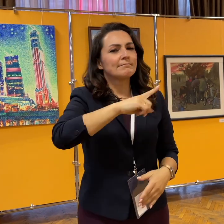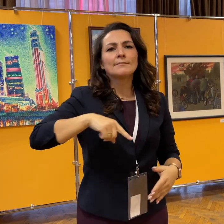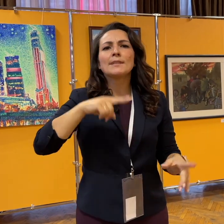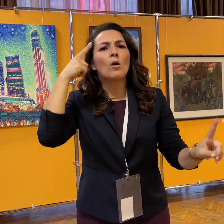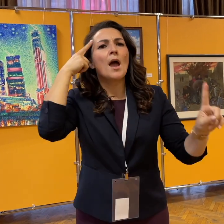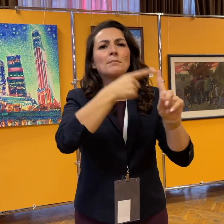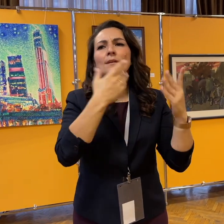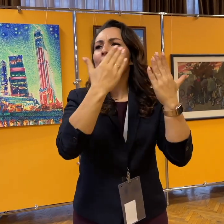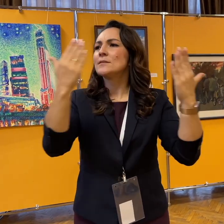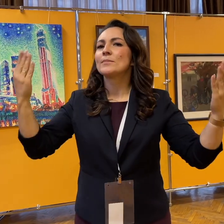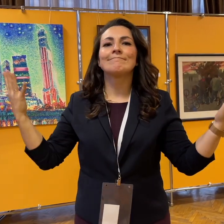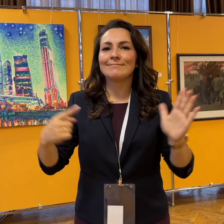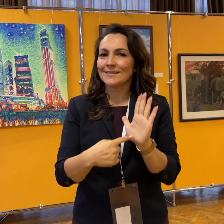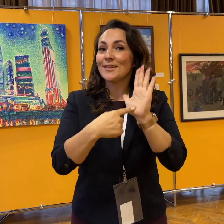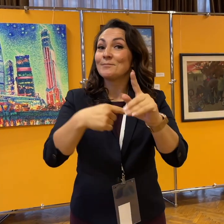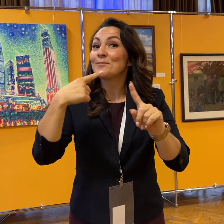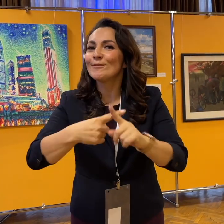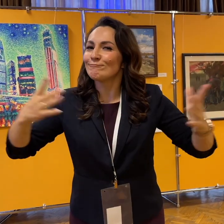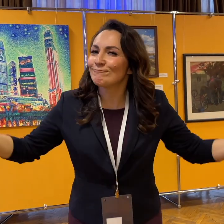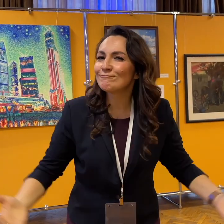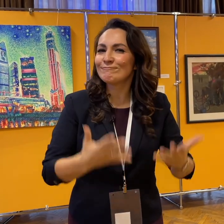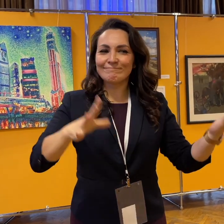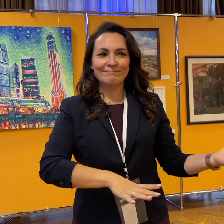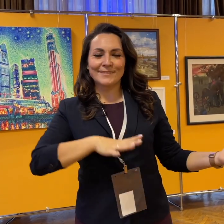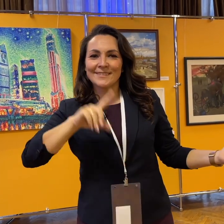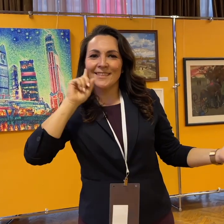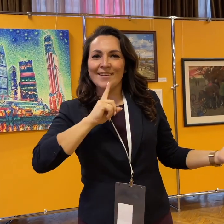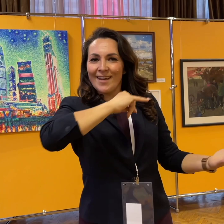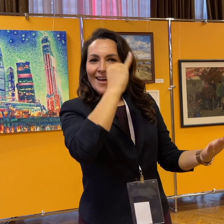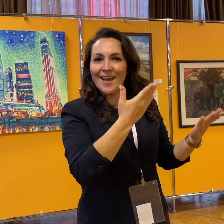The purpose of the exhibition is to demonstrate and popularize